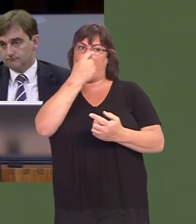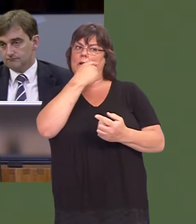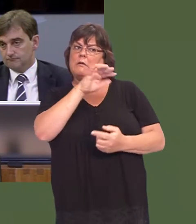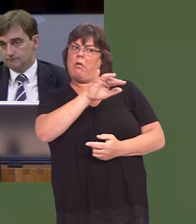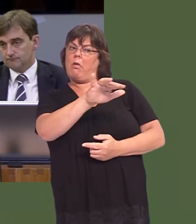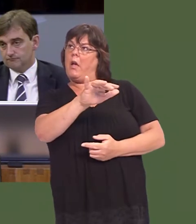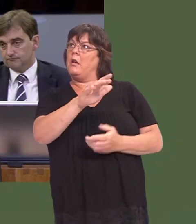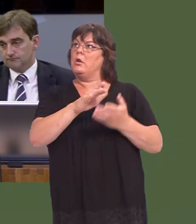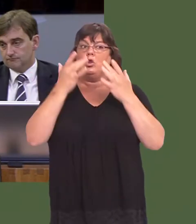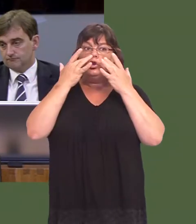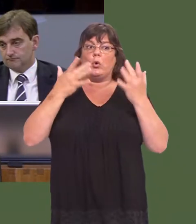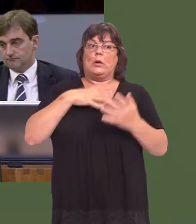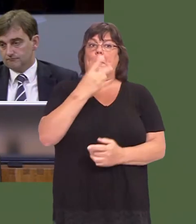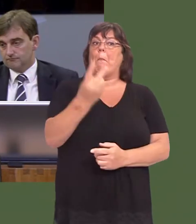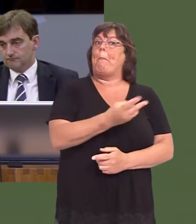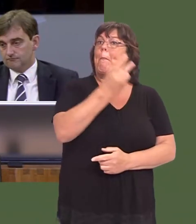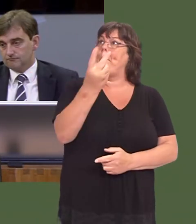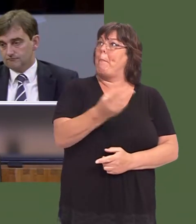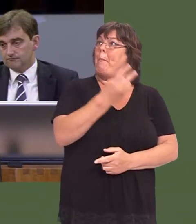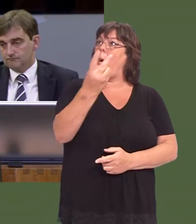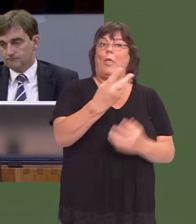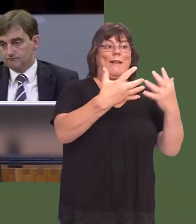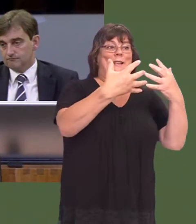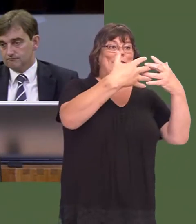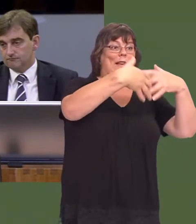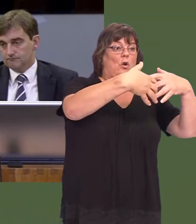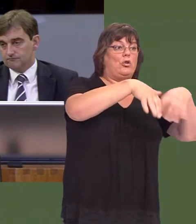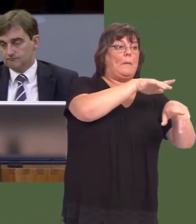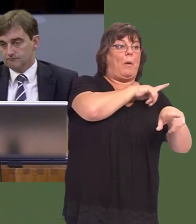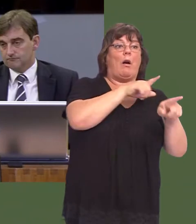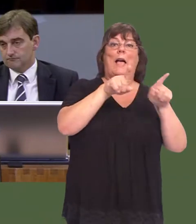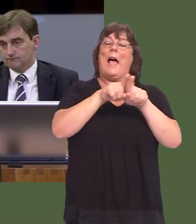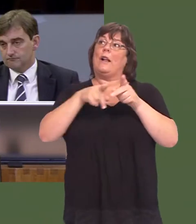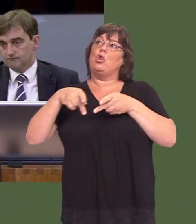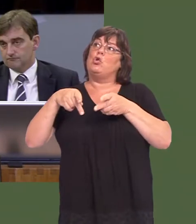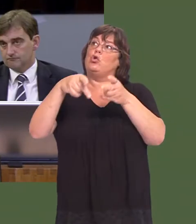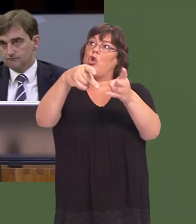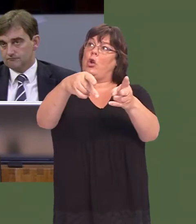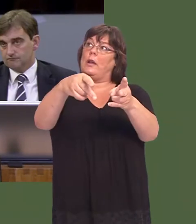that, actually, you have to have the two working together to make the technology park a success